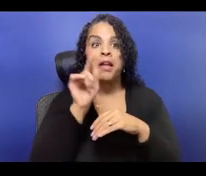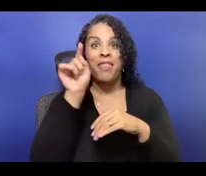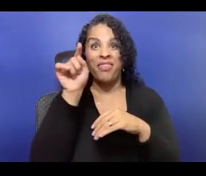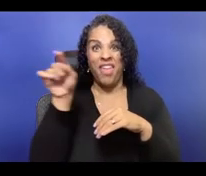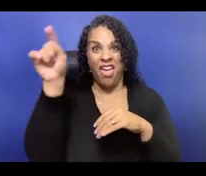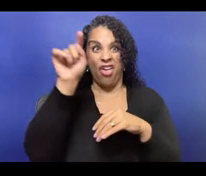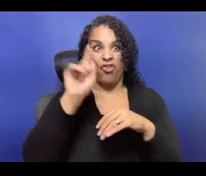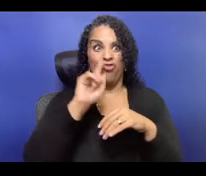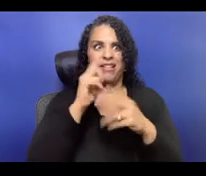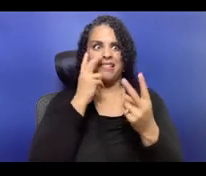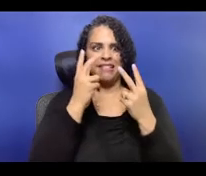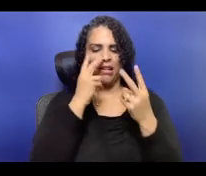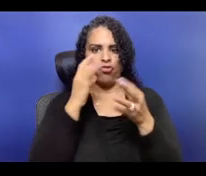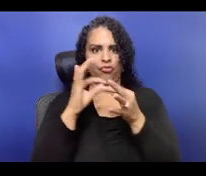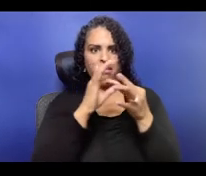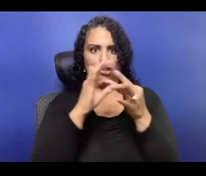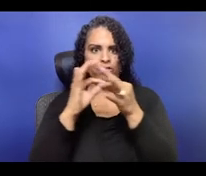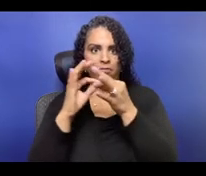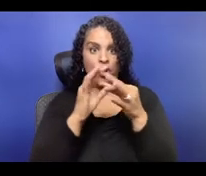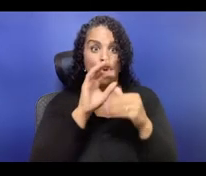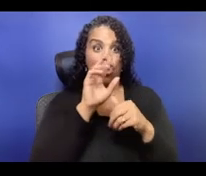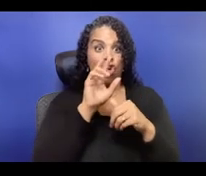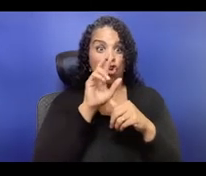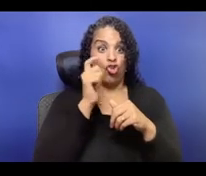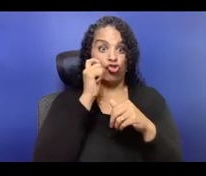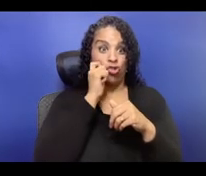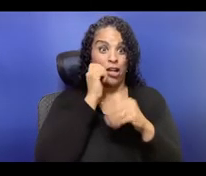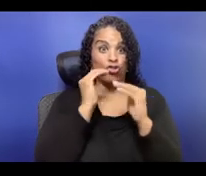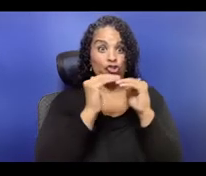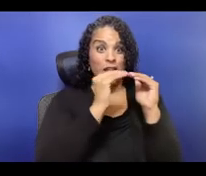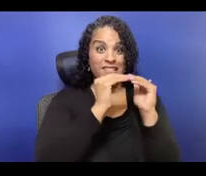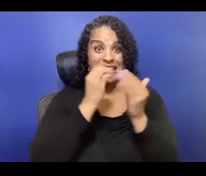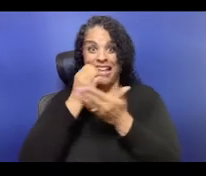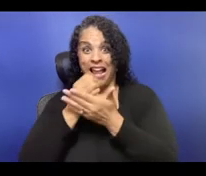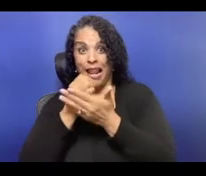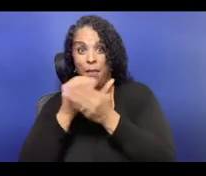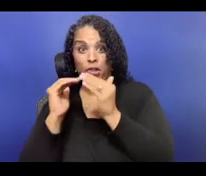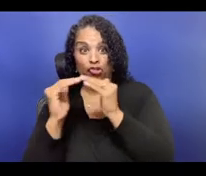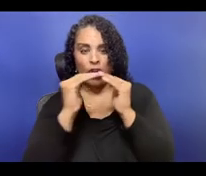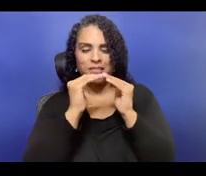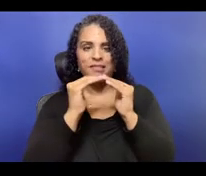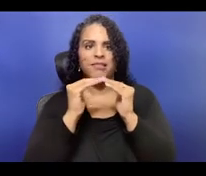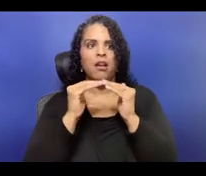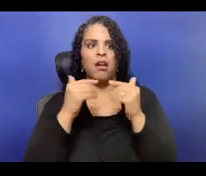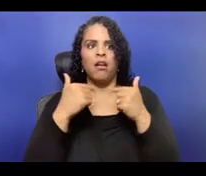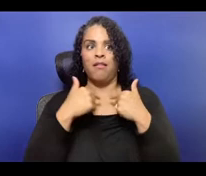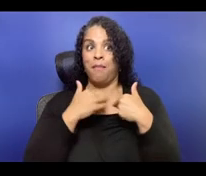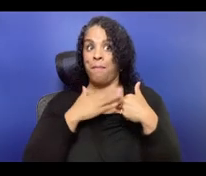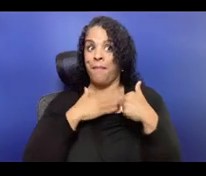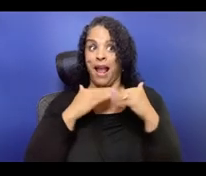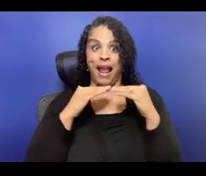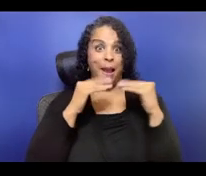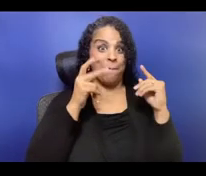but I was on the phase one working group of that project, which was essentially a document,